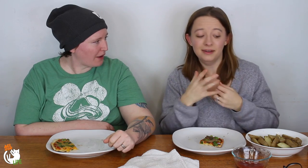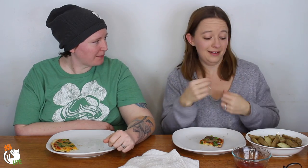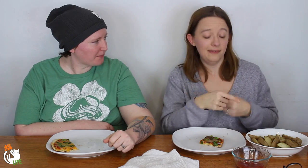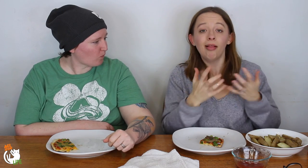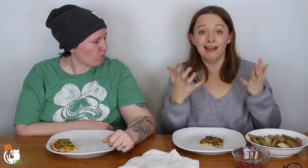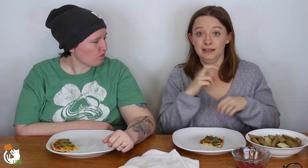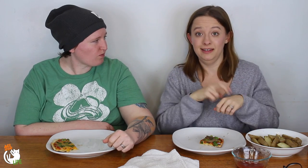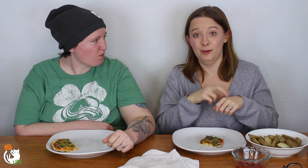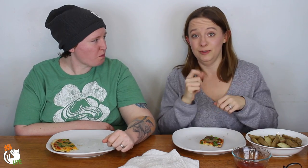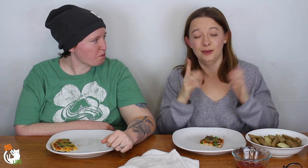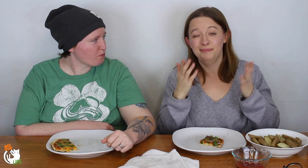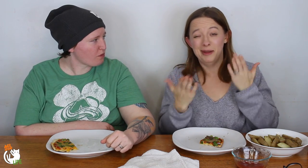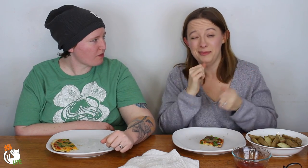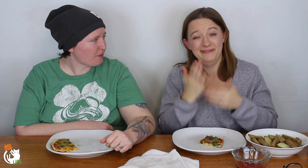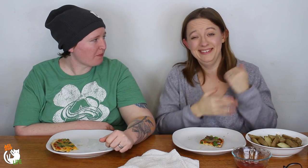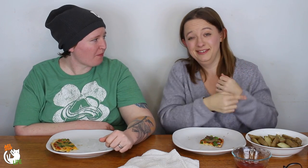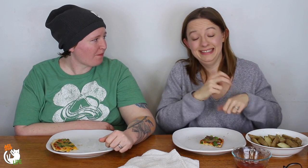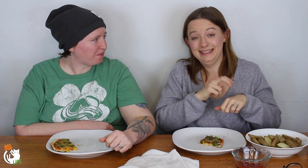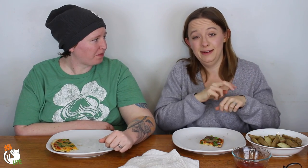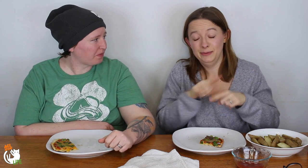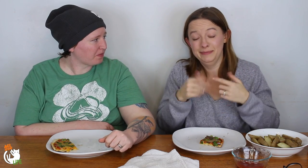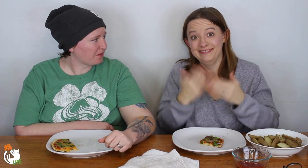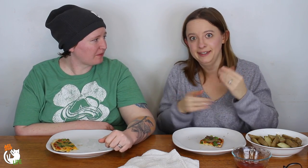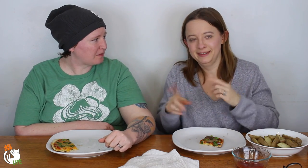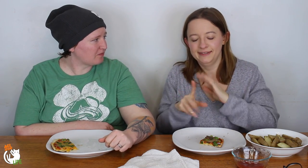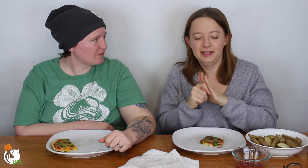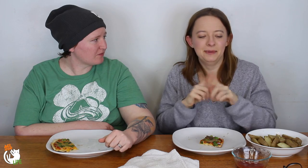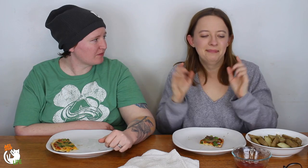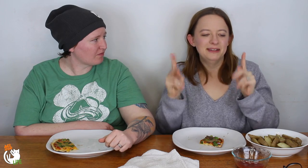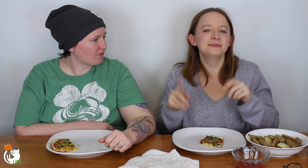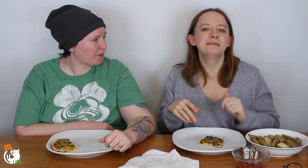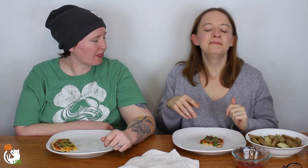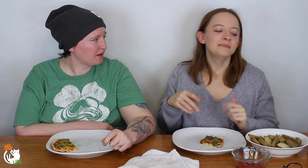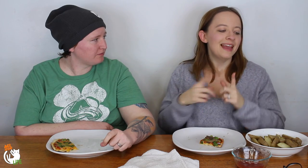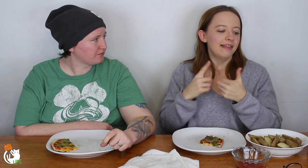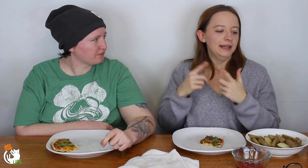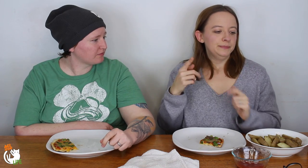I have part of one and lots of potatoes which I probably won't finish the potatoes when we're done with the video.